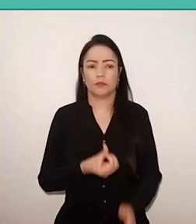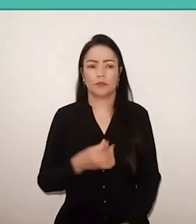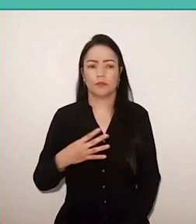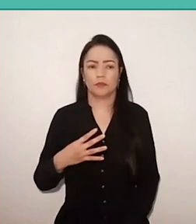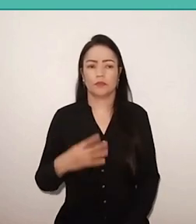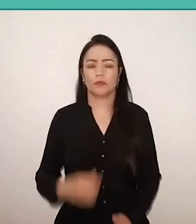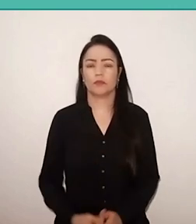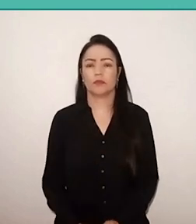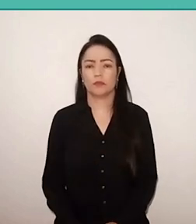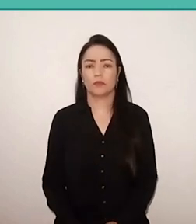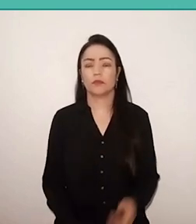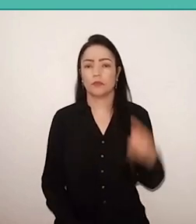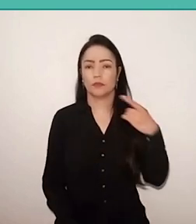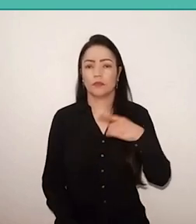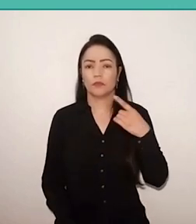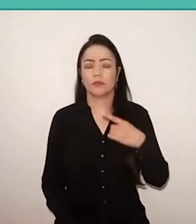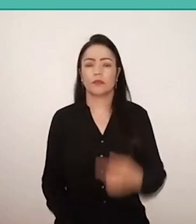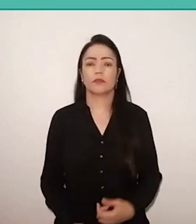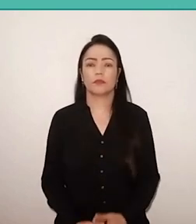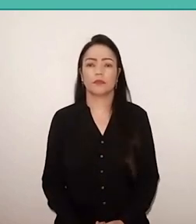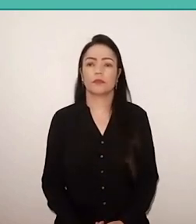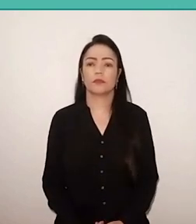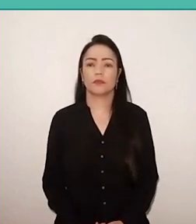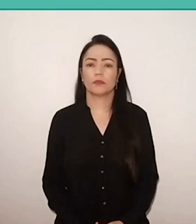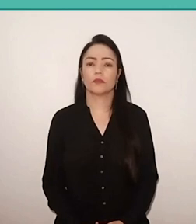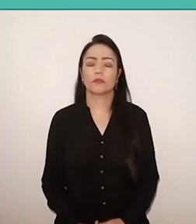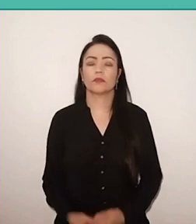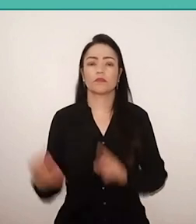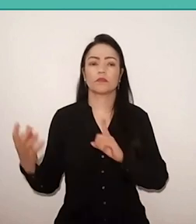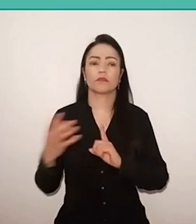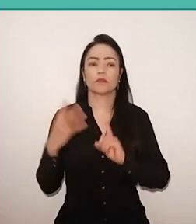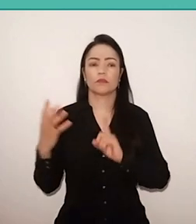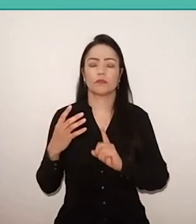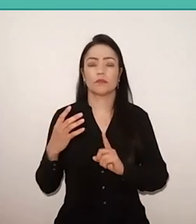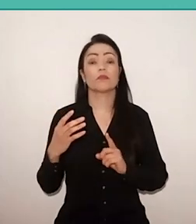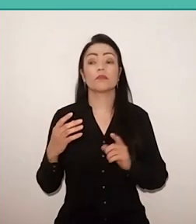The first one is the influence of Christianity in Paulo's life.